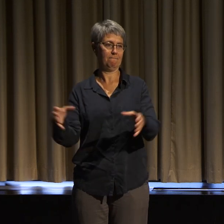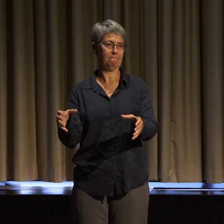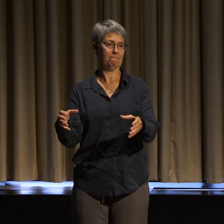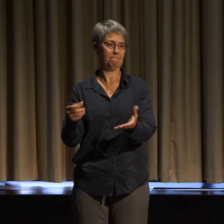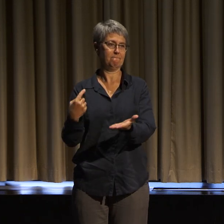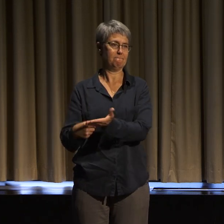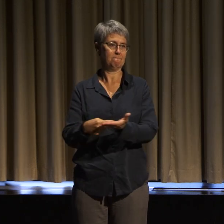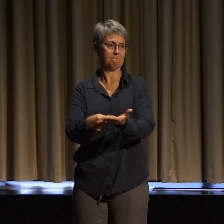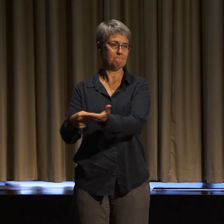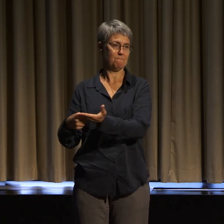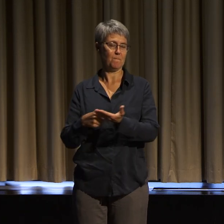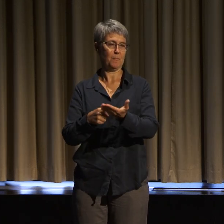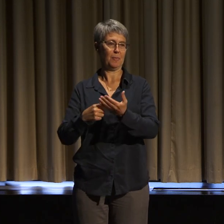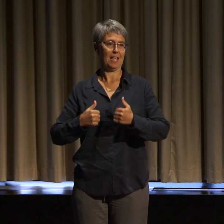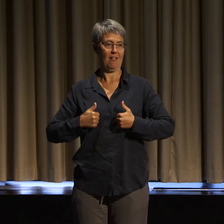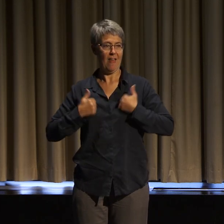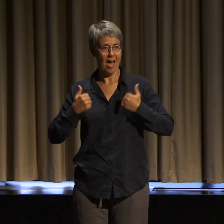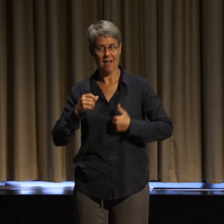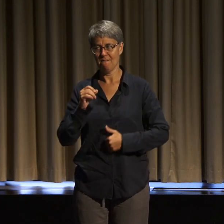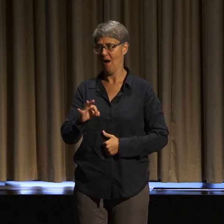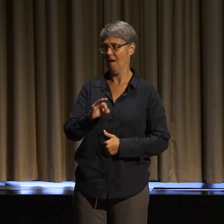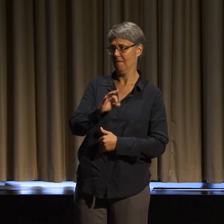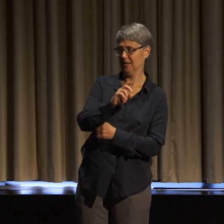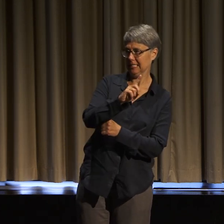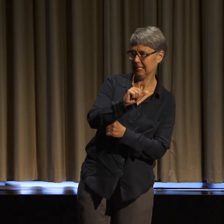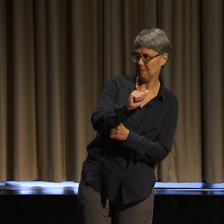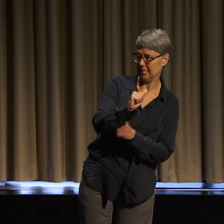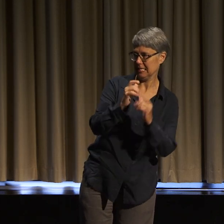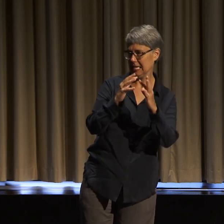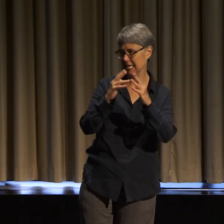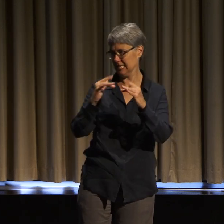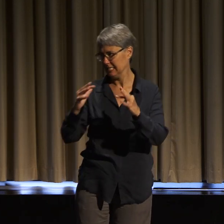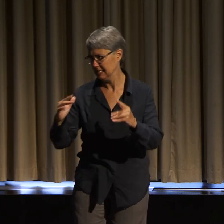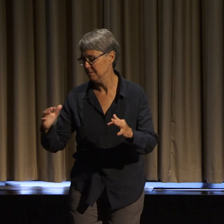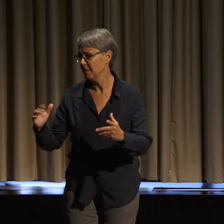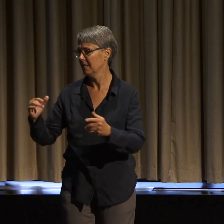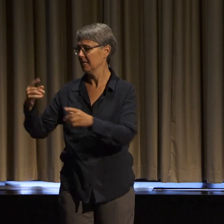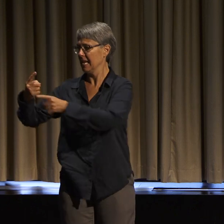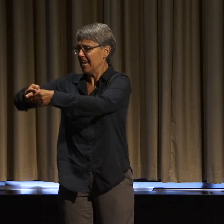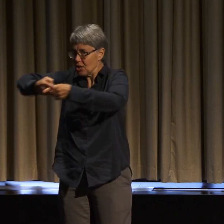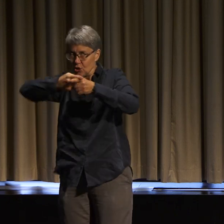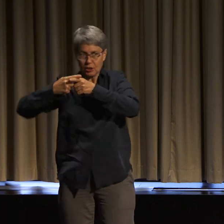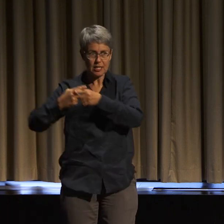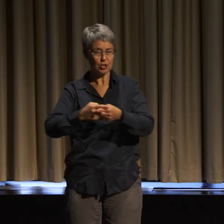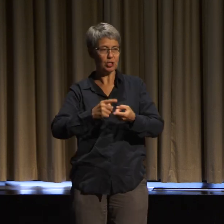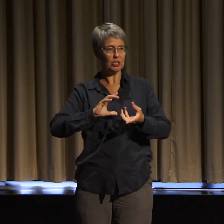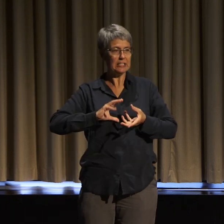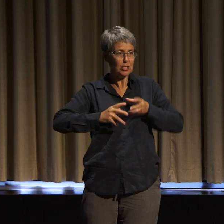and intersectionality, and there is a wealth of knowledge there for us to learn from and use.